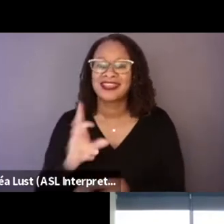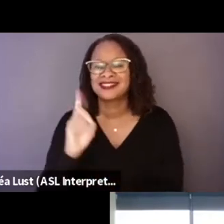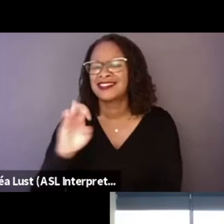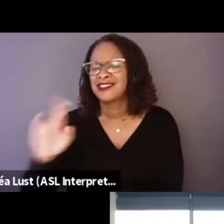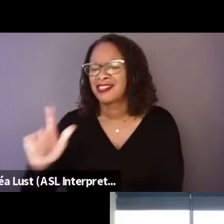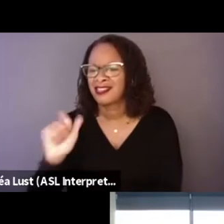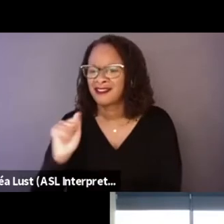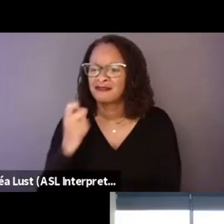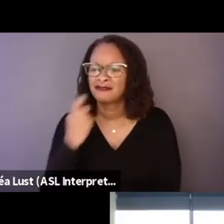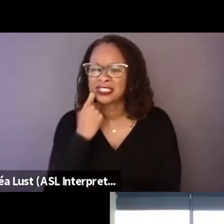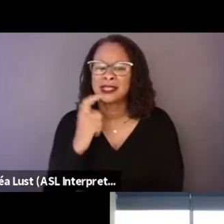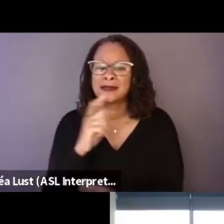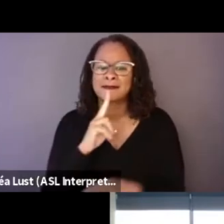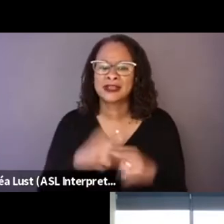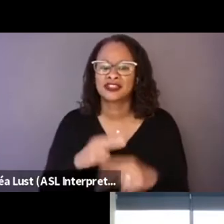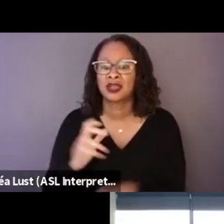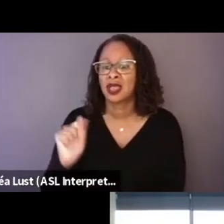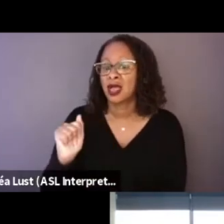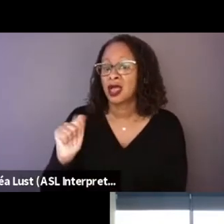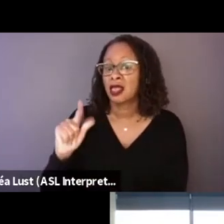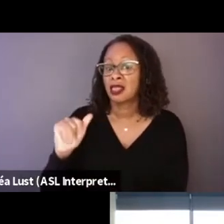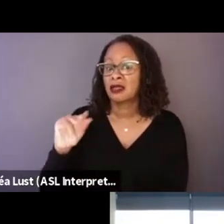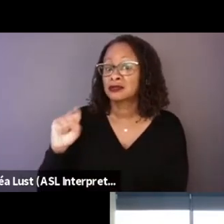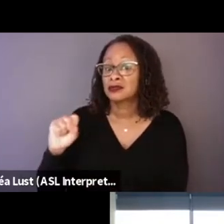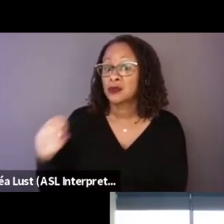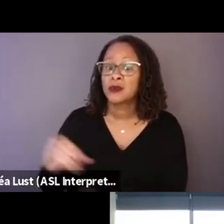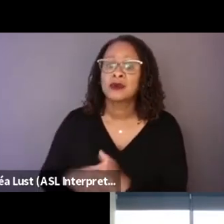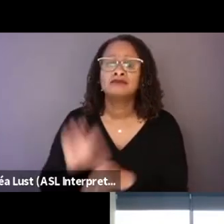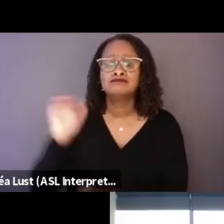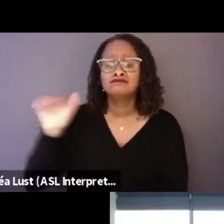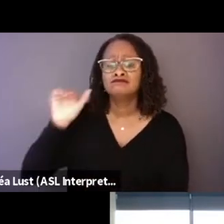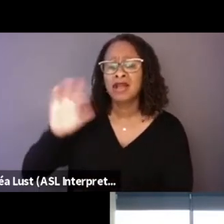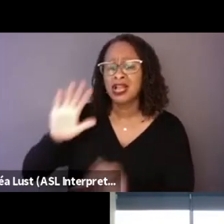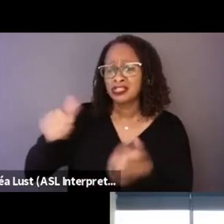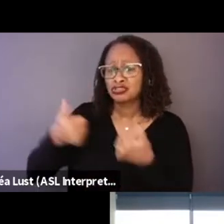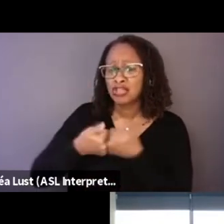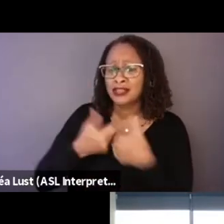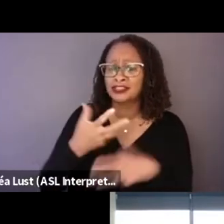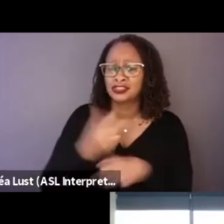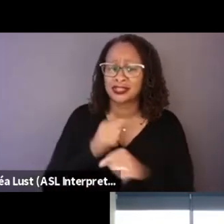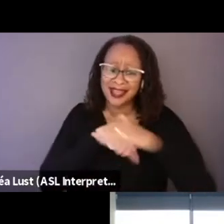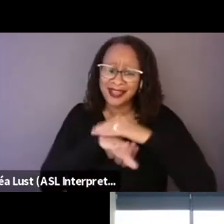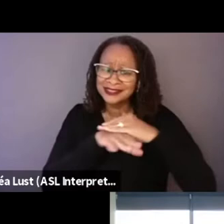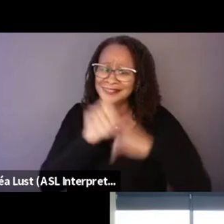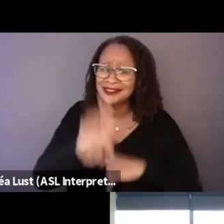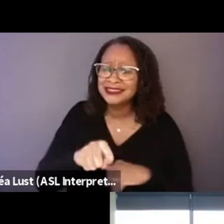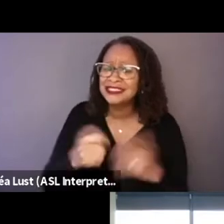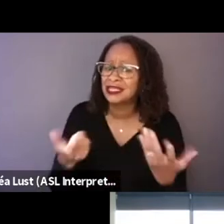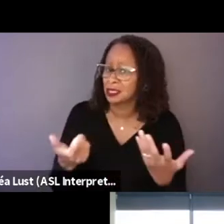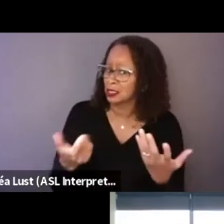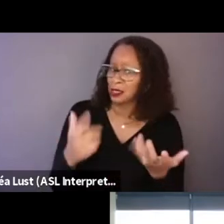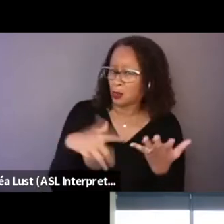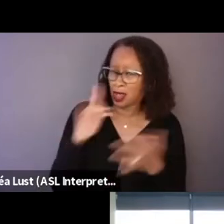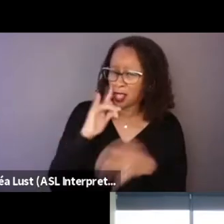Now Alonso, what was the challenge like in terms of the getting the access you needed to these subjects, from the start?